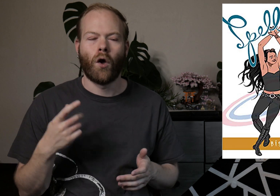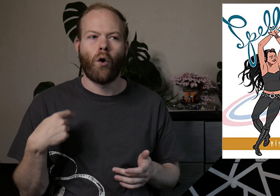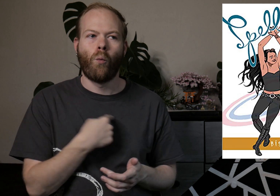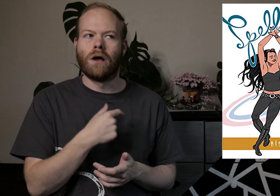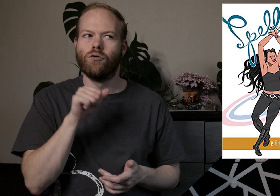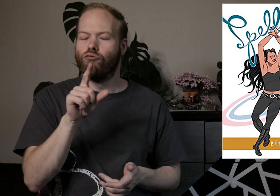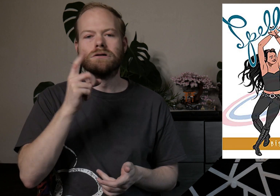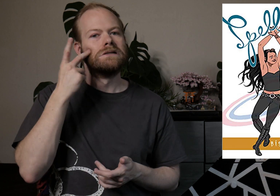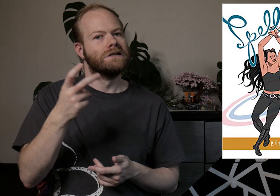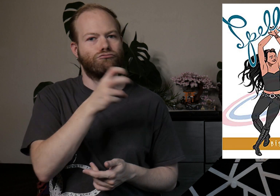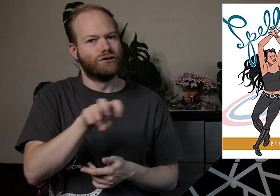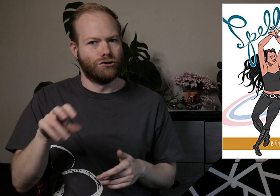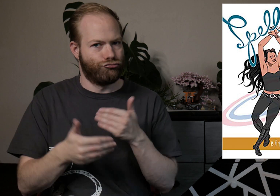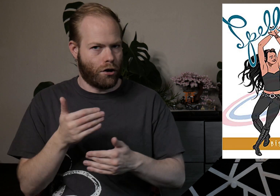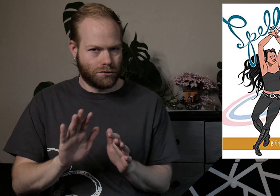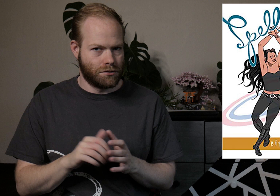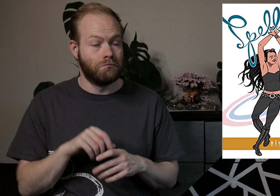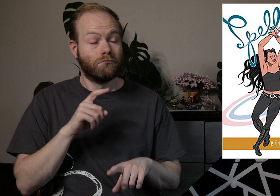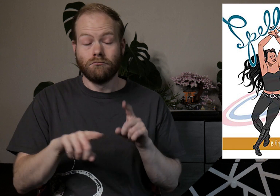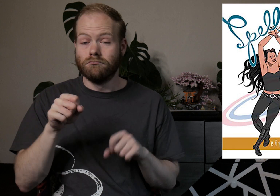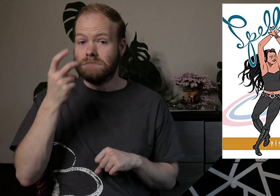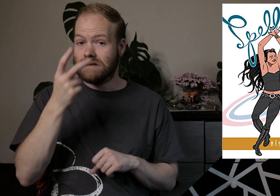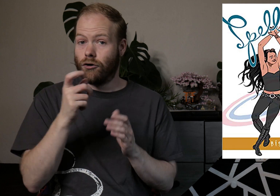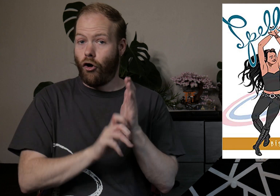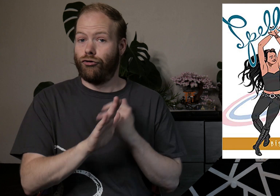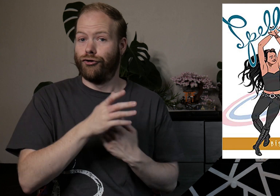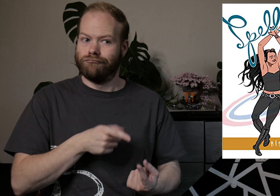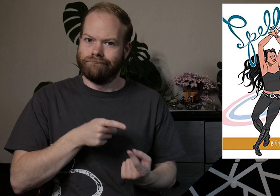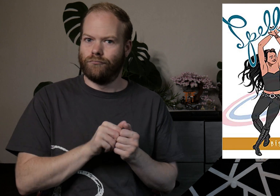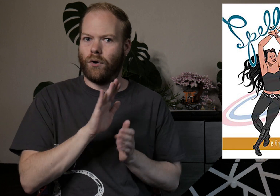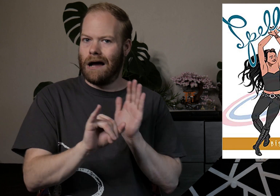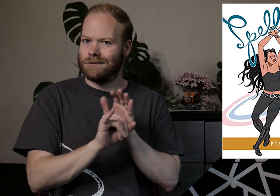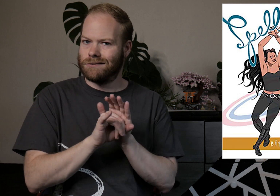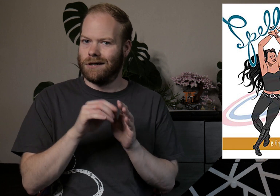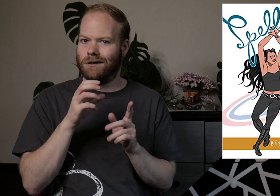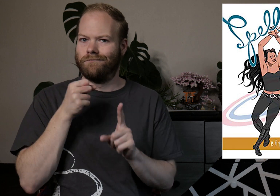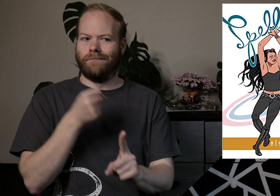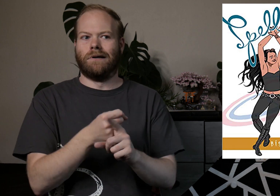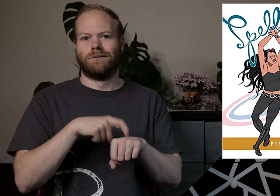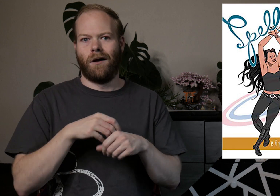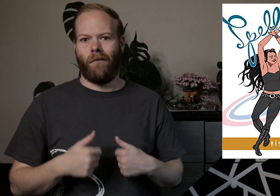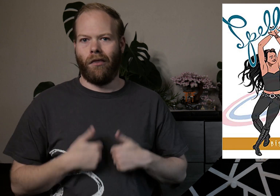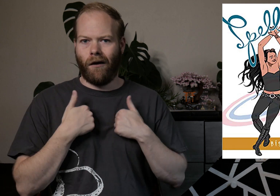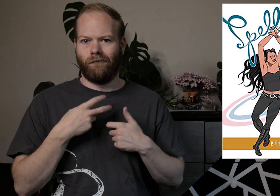We don’t really see the transition process but we do see the author’s struggle with identity as she hits a time in her life